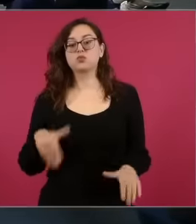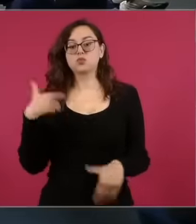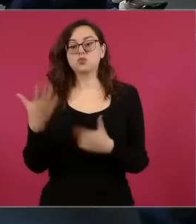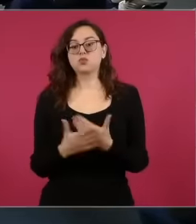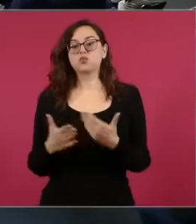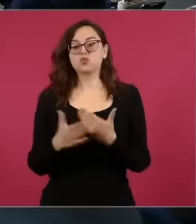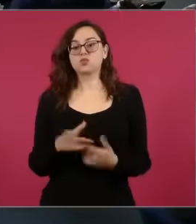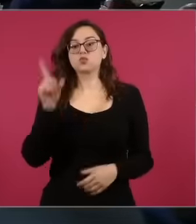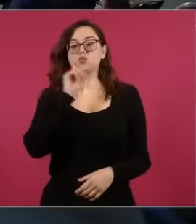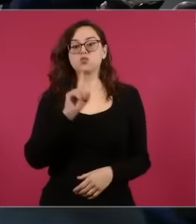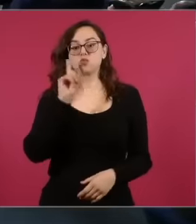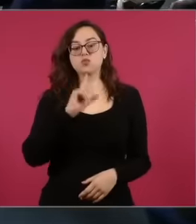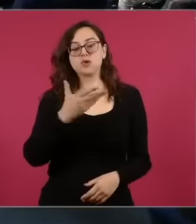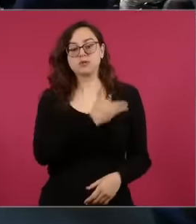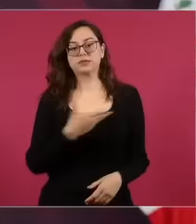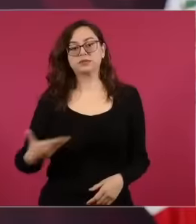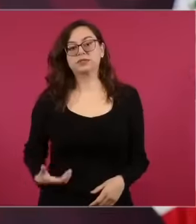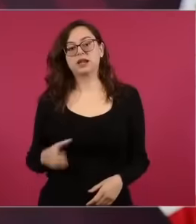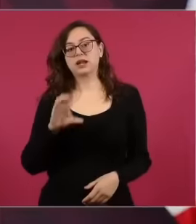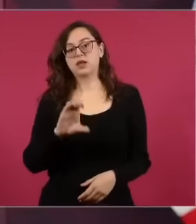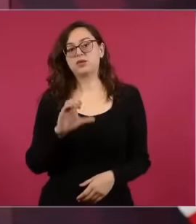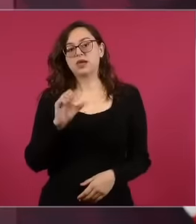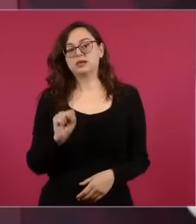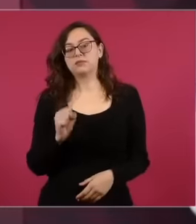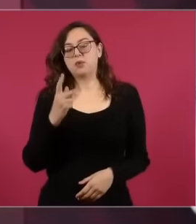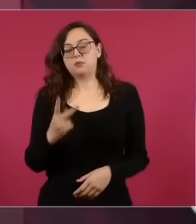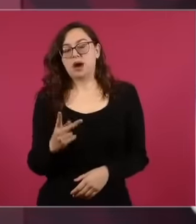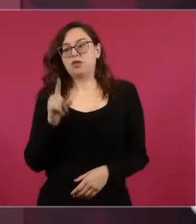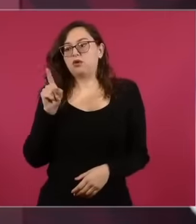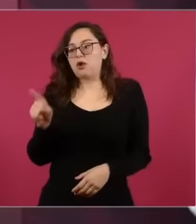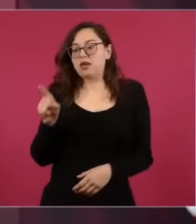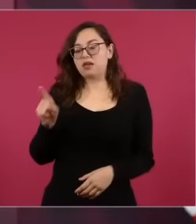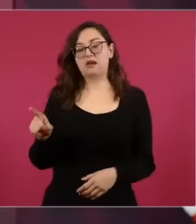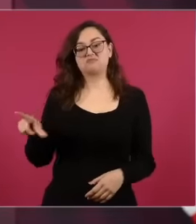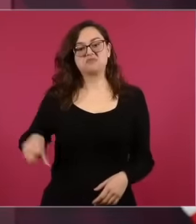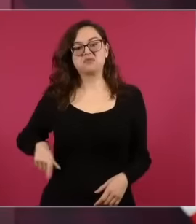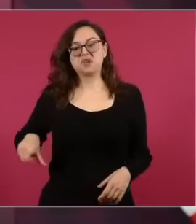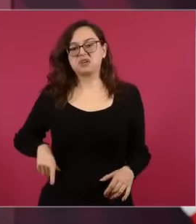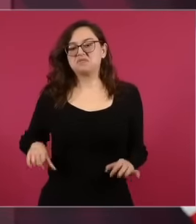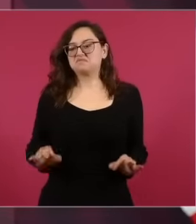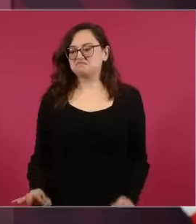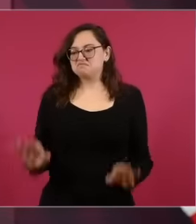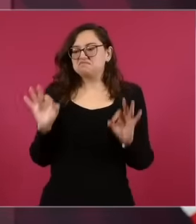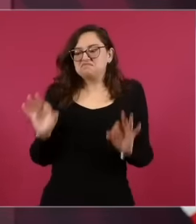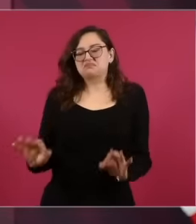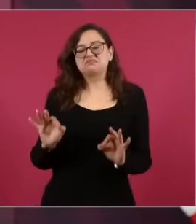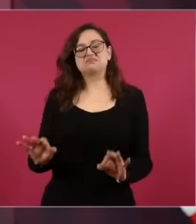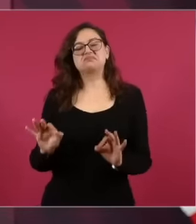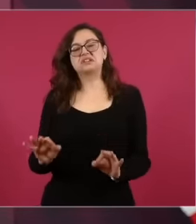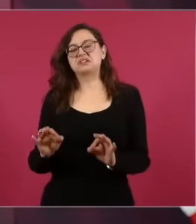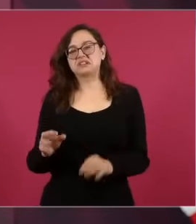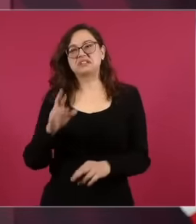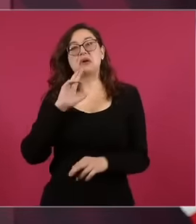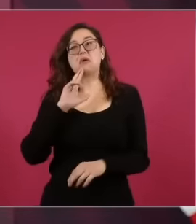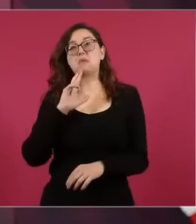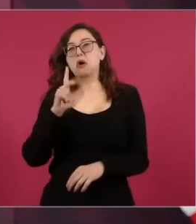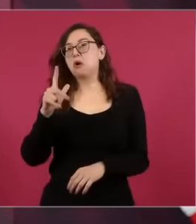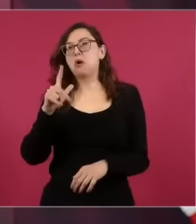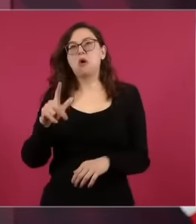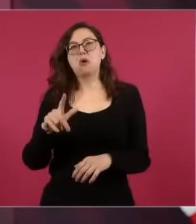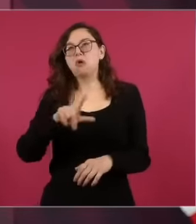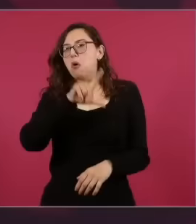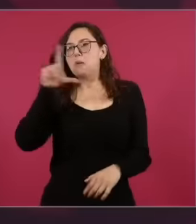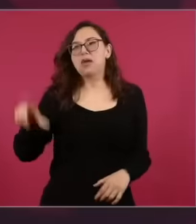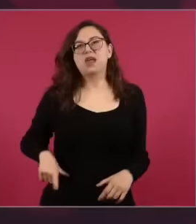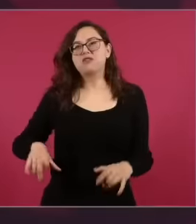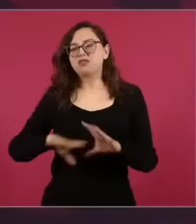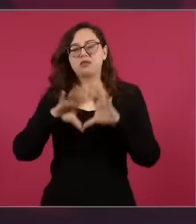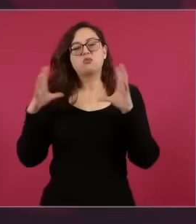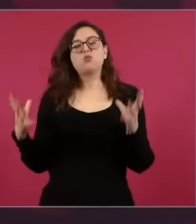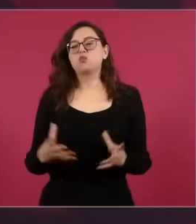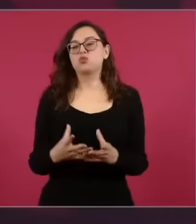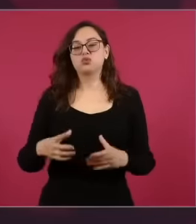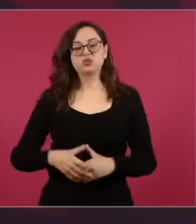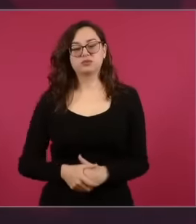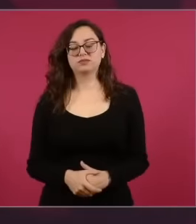is going to be one of the best governments in the world, I know those who